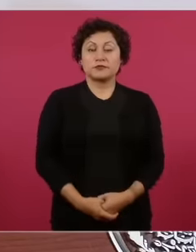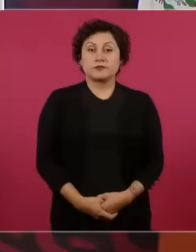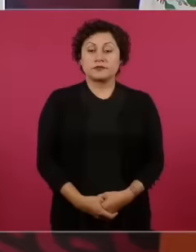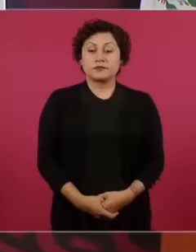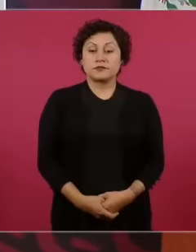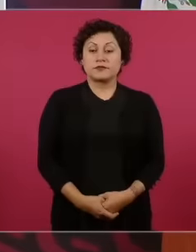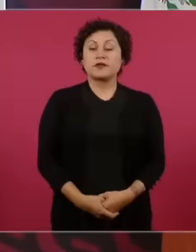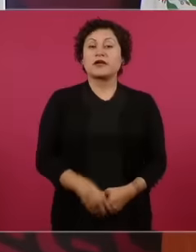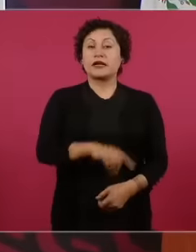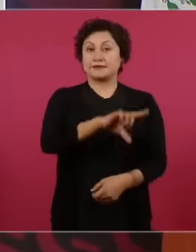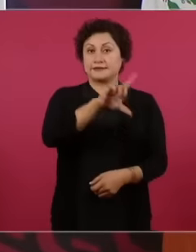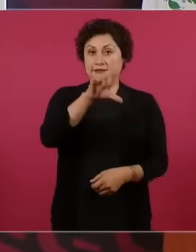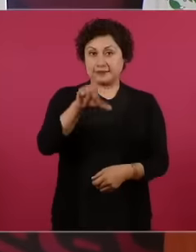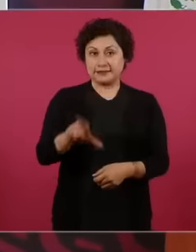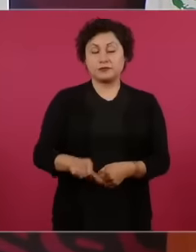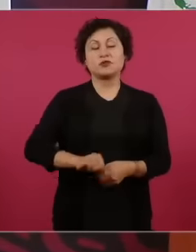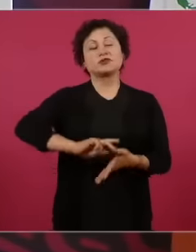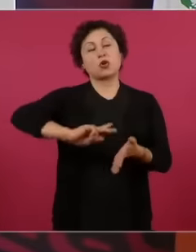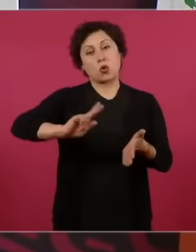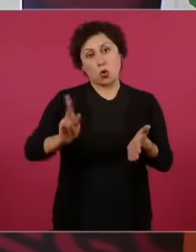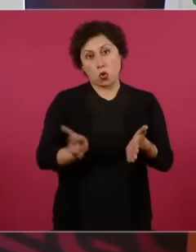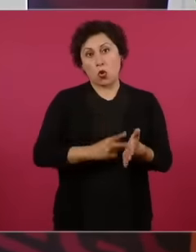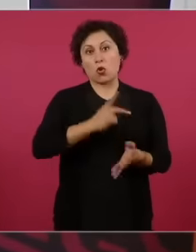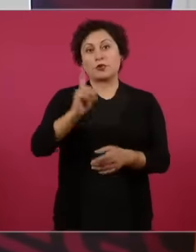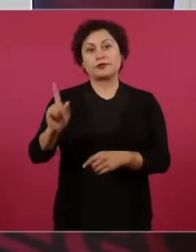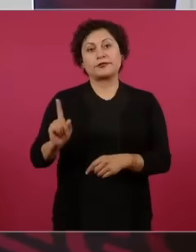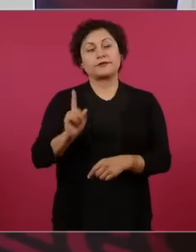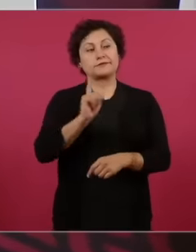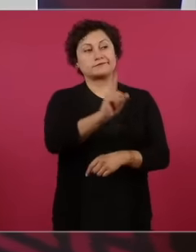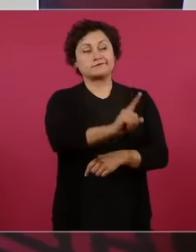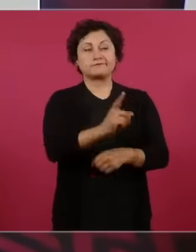propose to Carlos